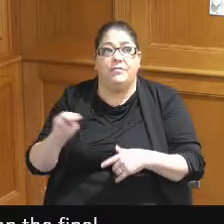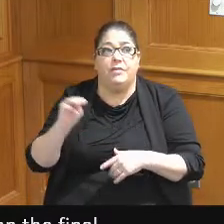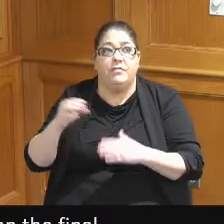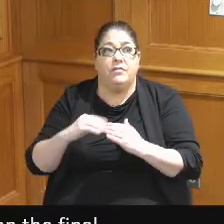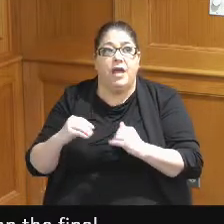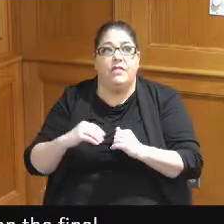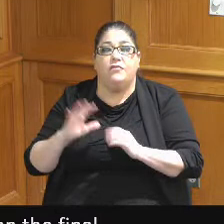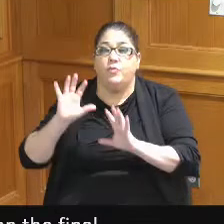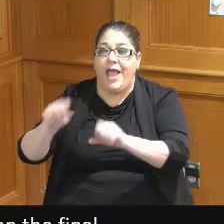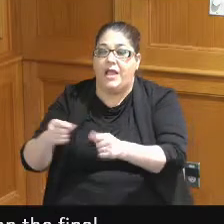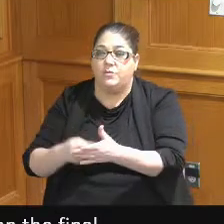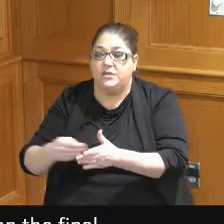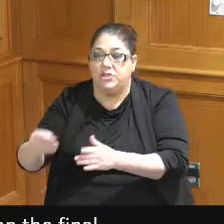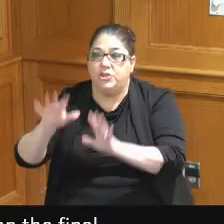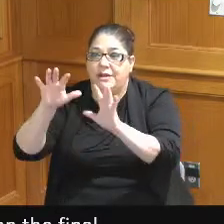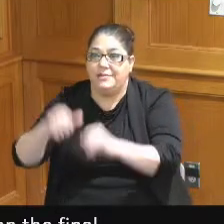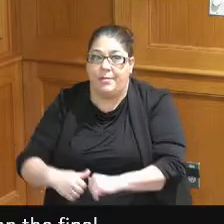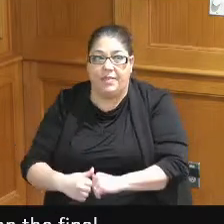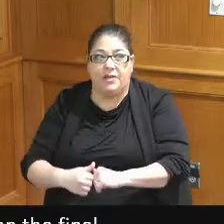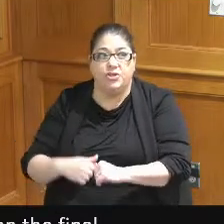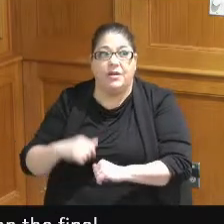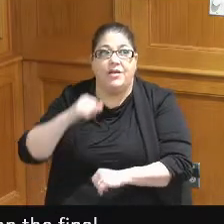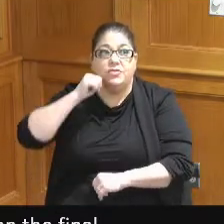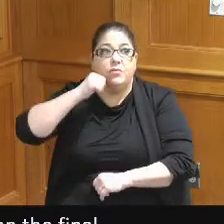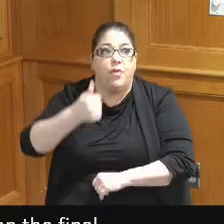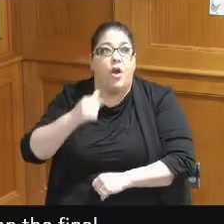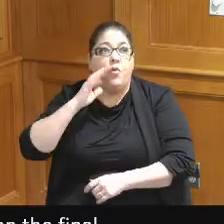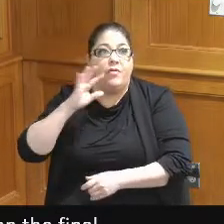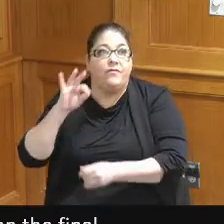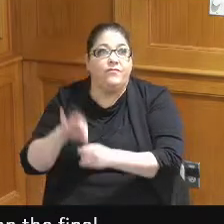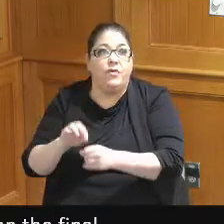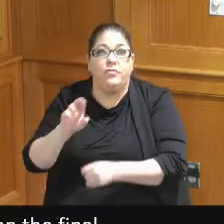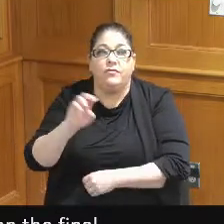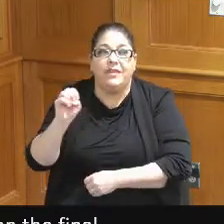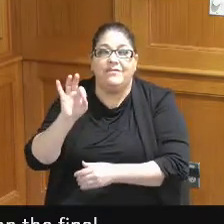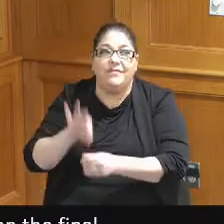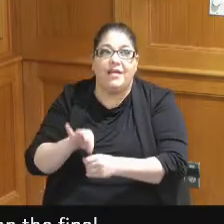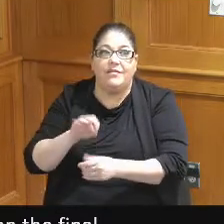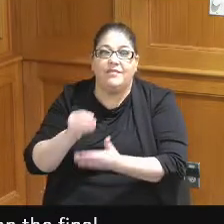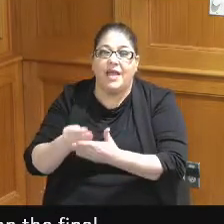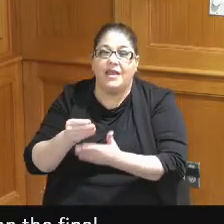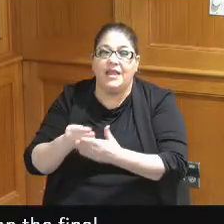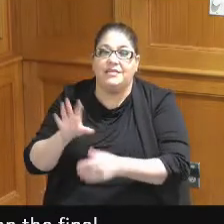Demolition and tomorrow we'll be voting on refinancing the debt that means we're still